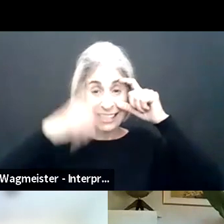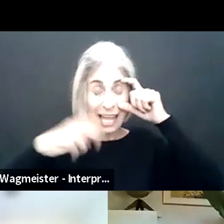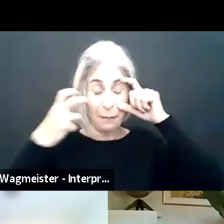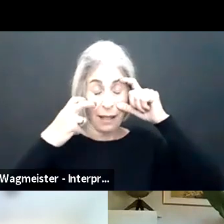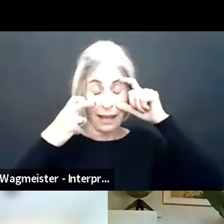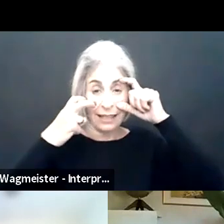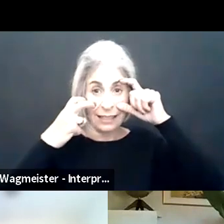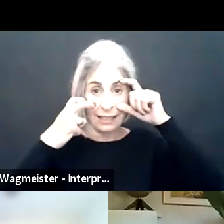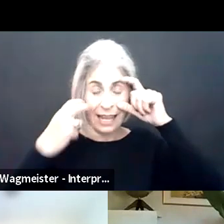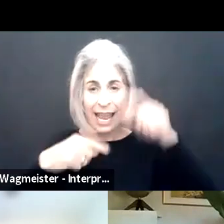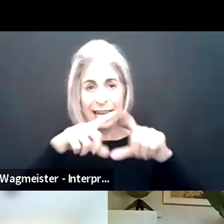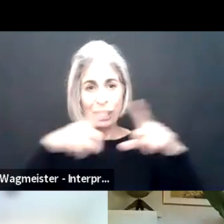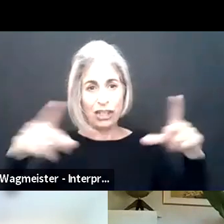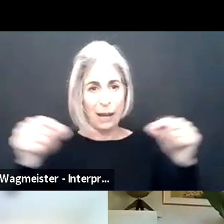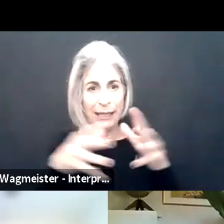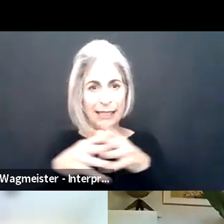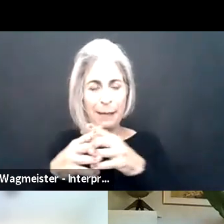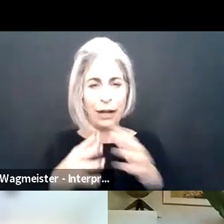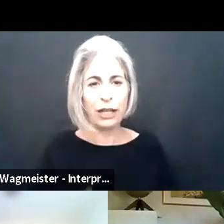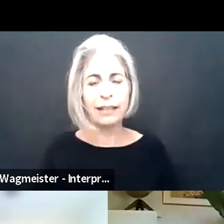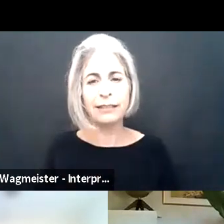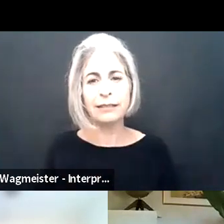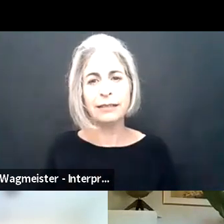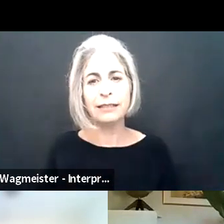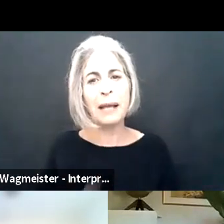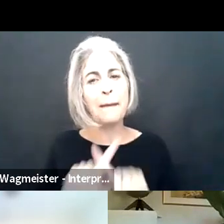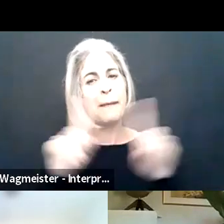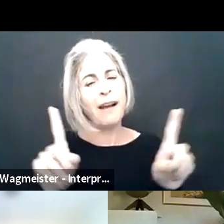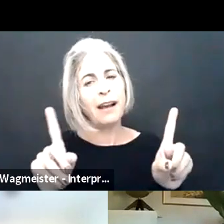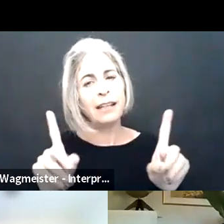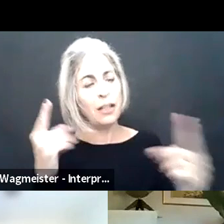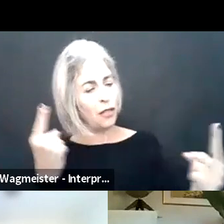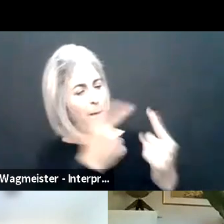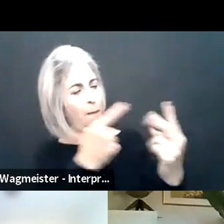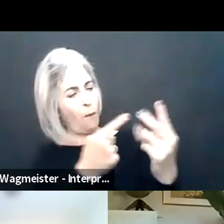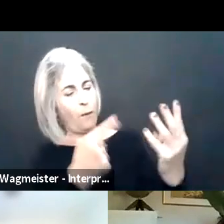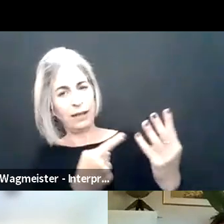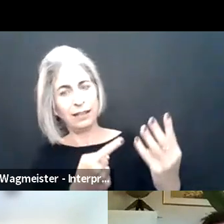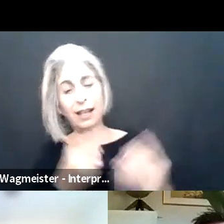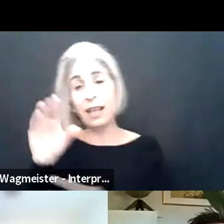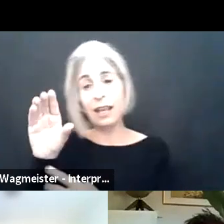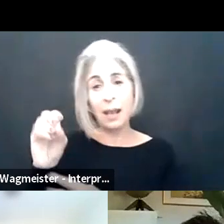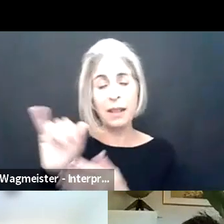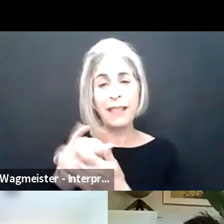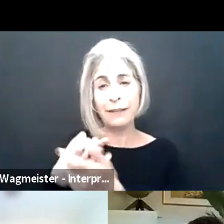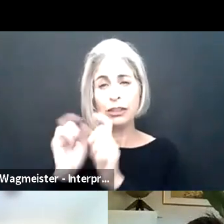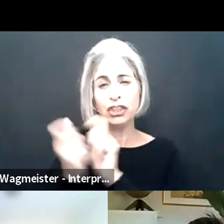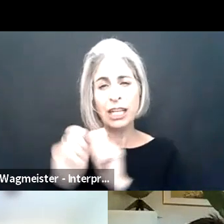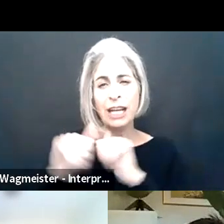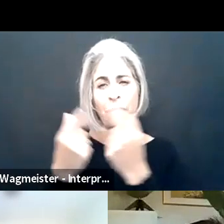Did make me remember that I have sunglasses, I'm blind, and Japanese American.